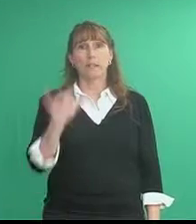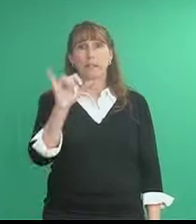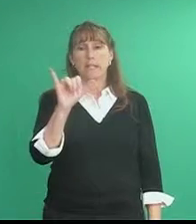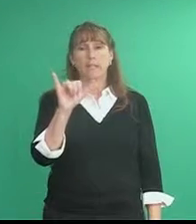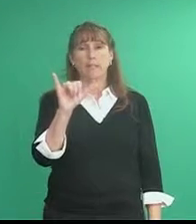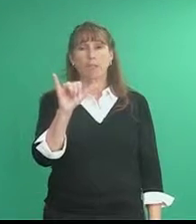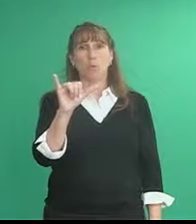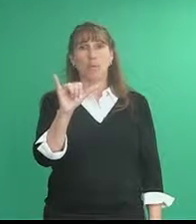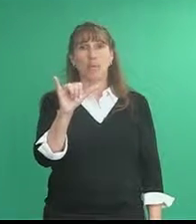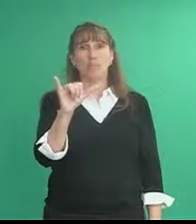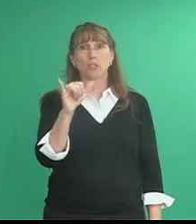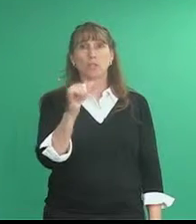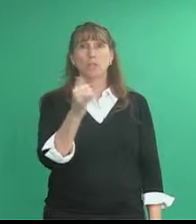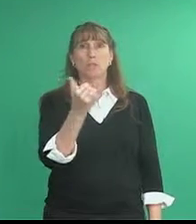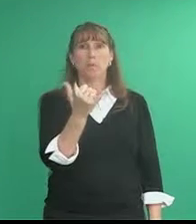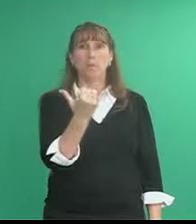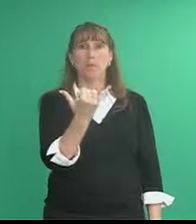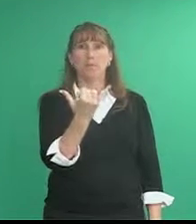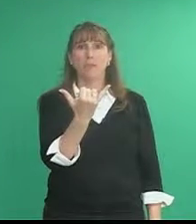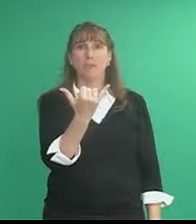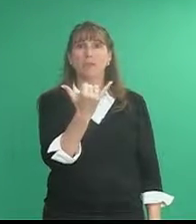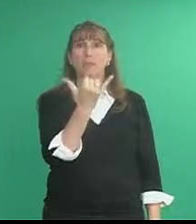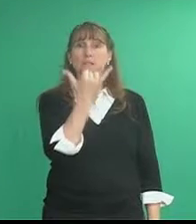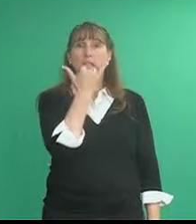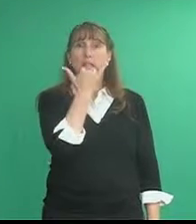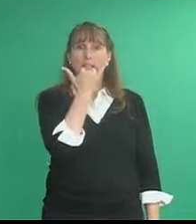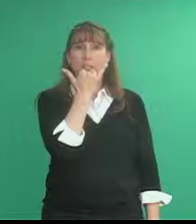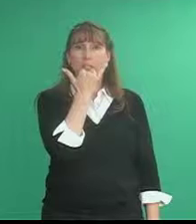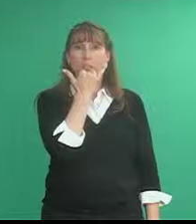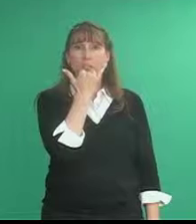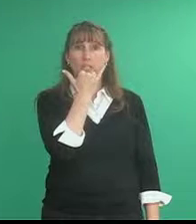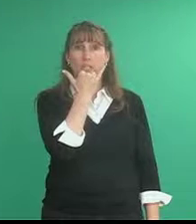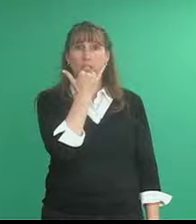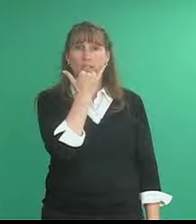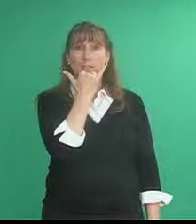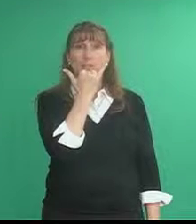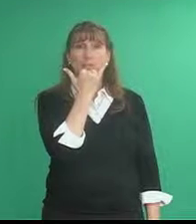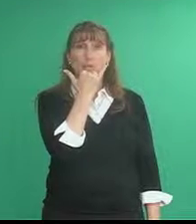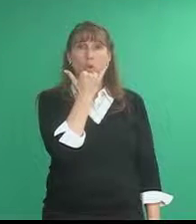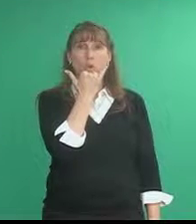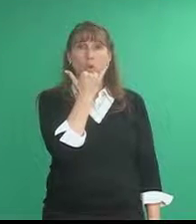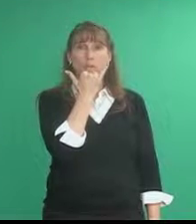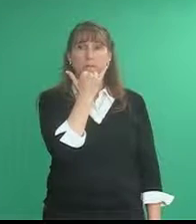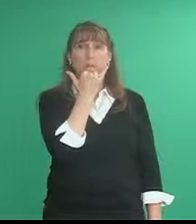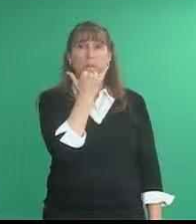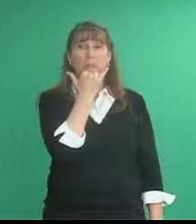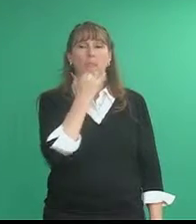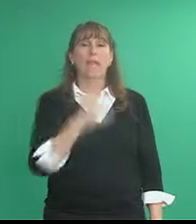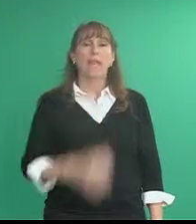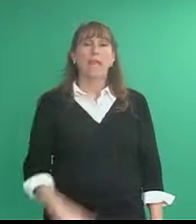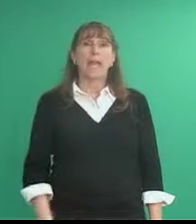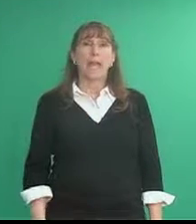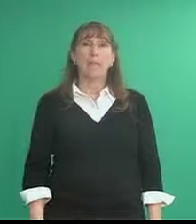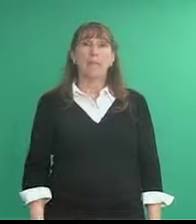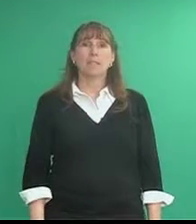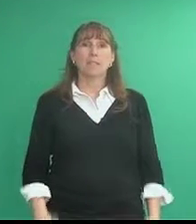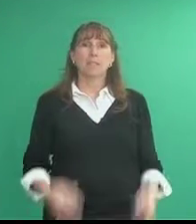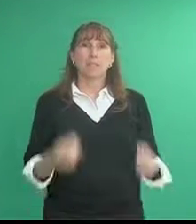Take the Y handshape palm facing in and touch your chin Wrong. Happen.